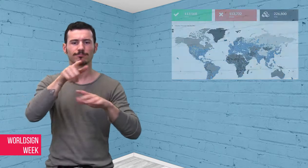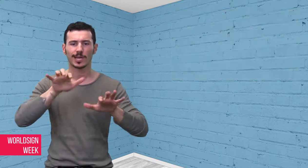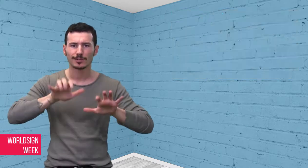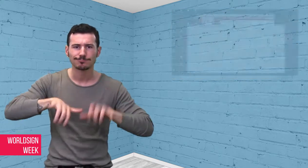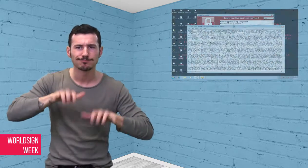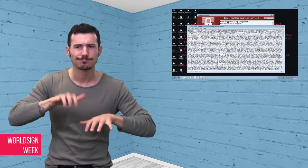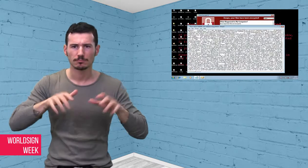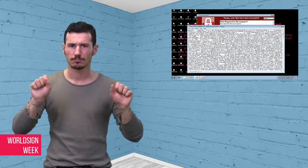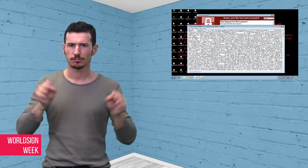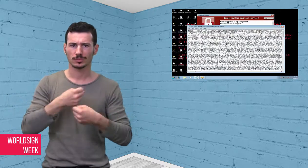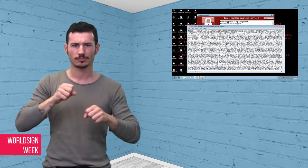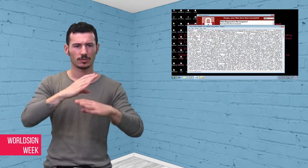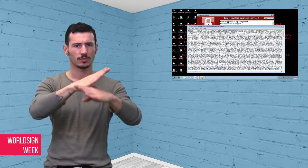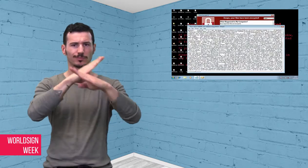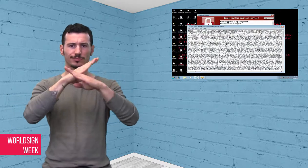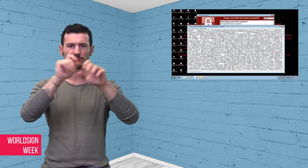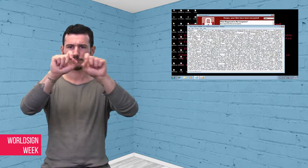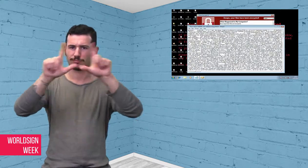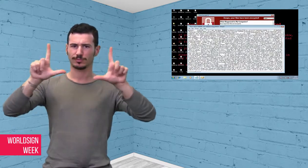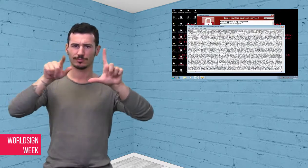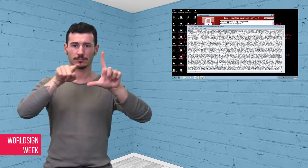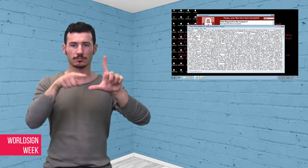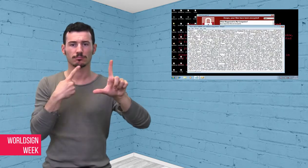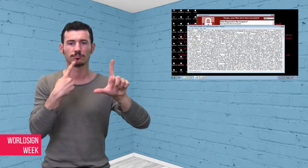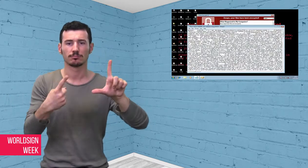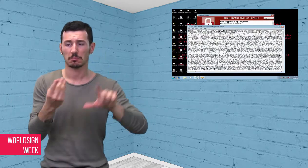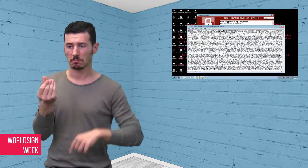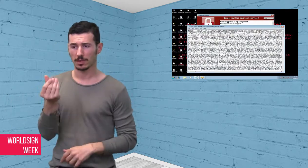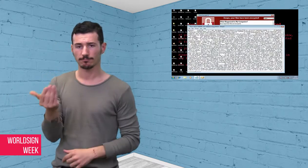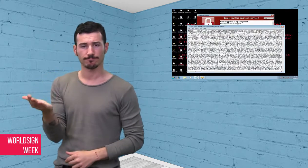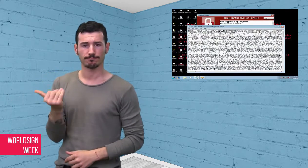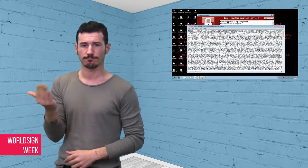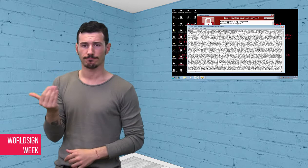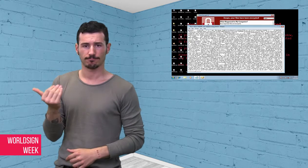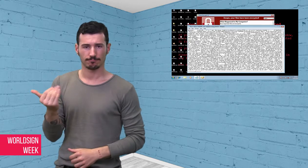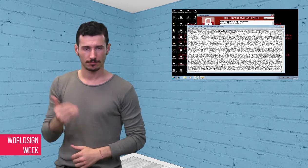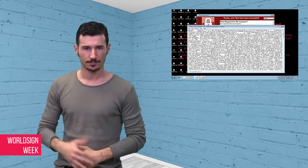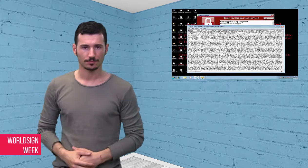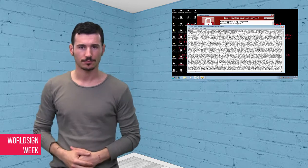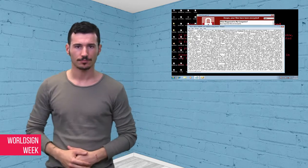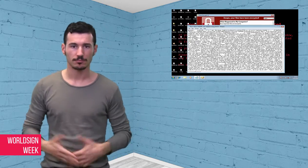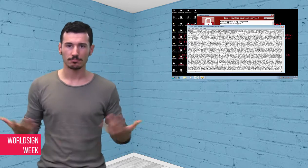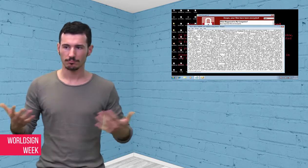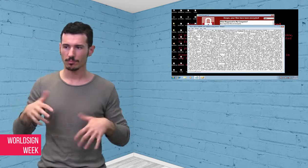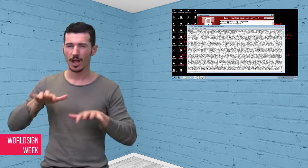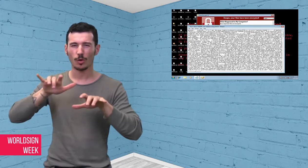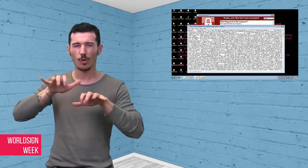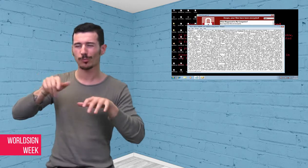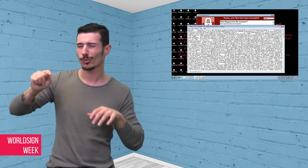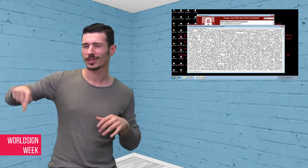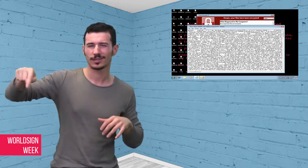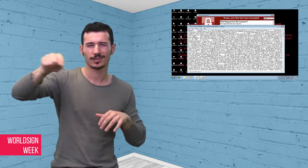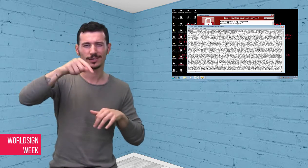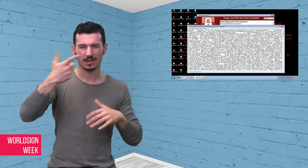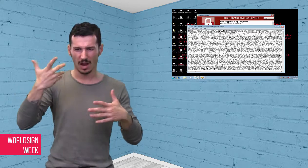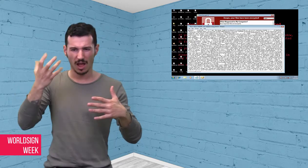ransom. When each computer is infected, the “ransomware” software encrypts all